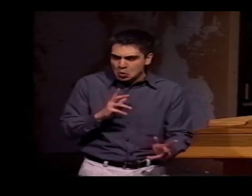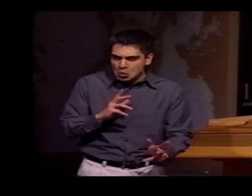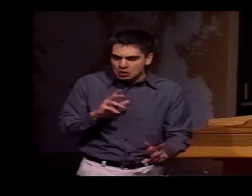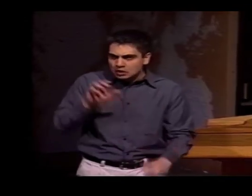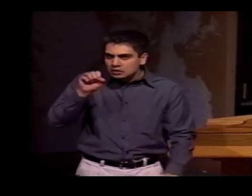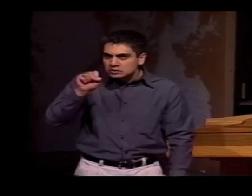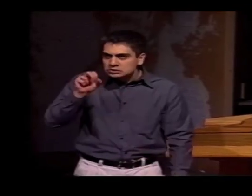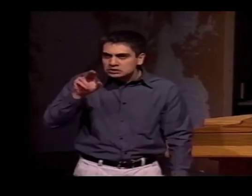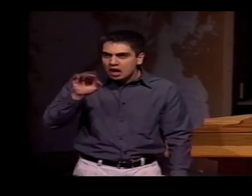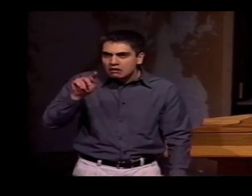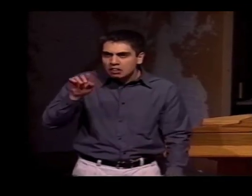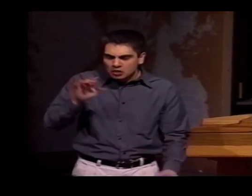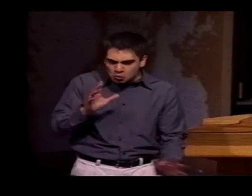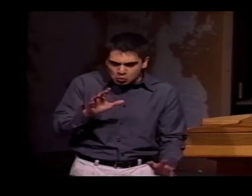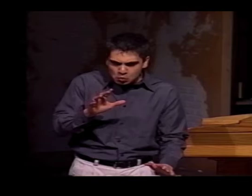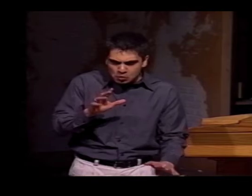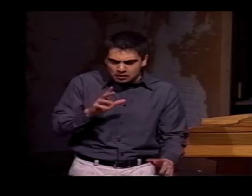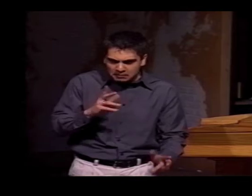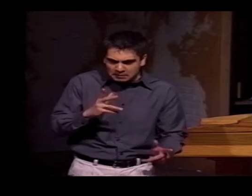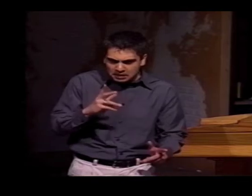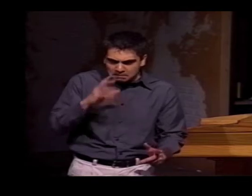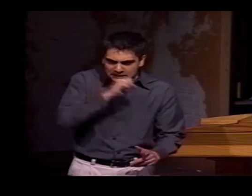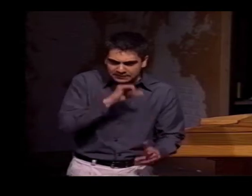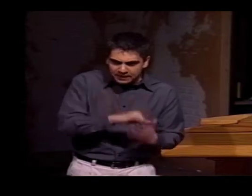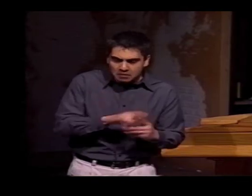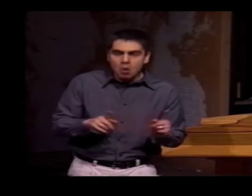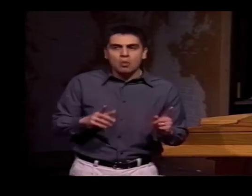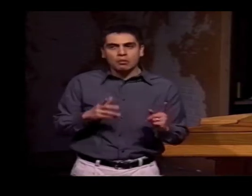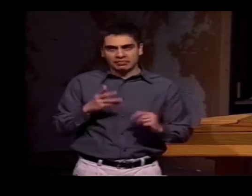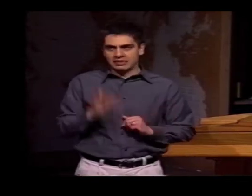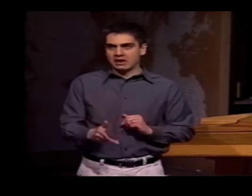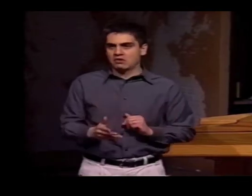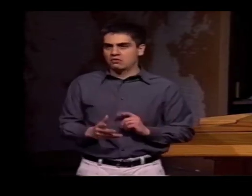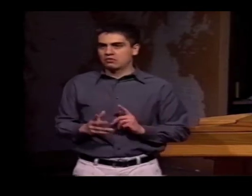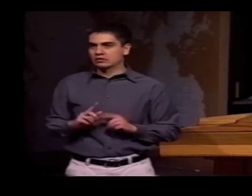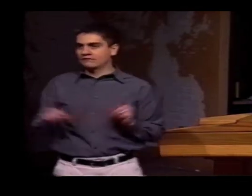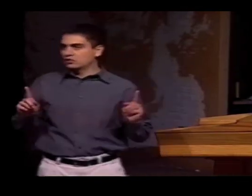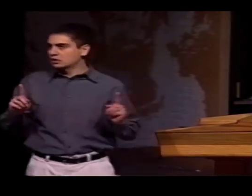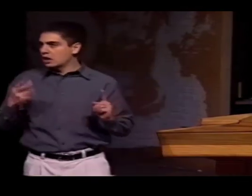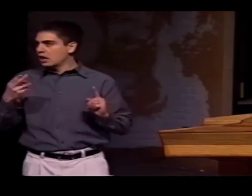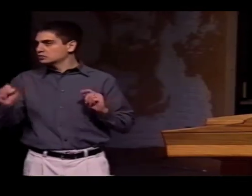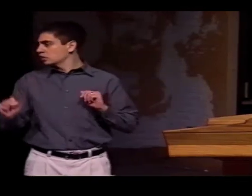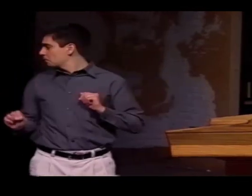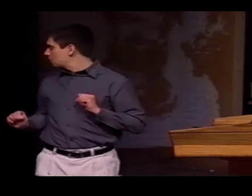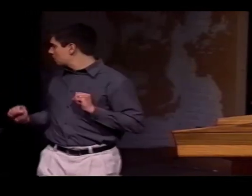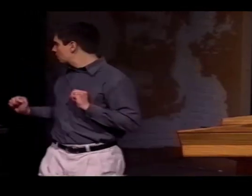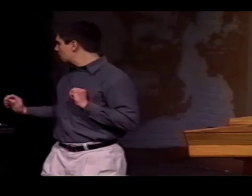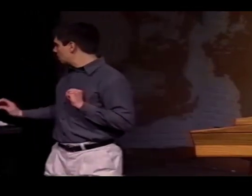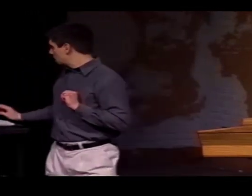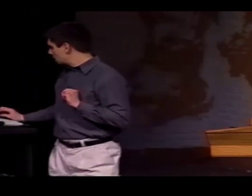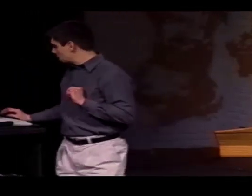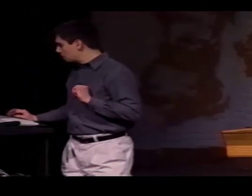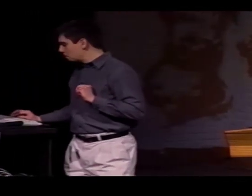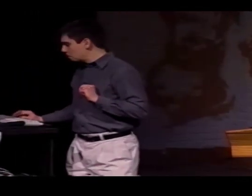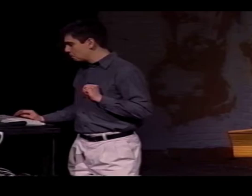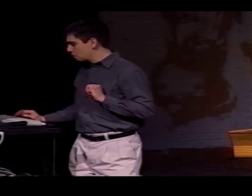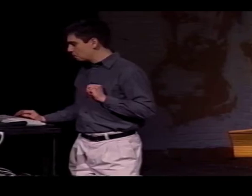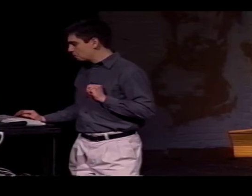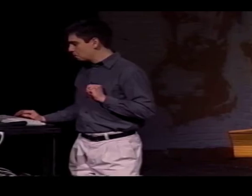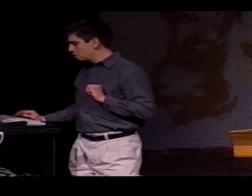BUT THE HAND SHAPE IS AN ASL HAND SHAPE, SO YOU SEE INTERFERENCES THERE. AND THAT'S AN EXAMPLE WHERE THE HAND SHAPE IS